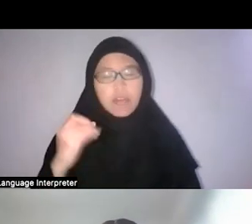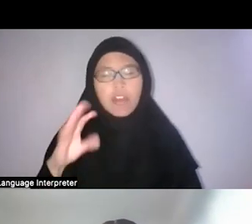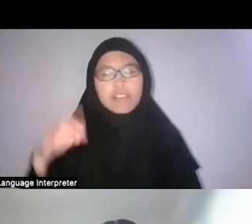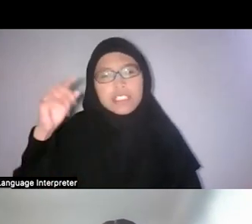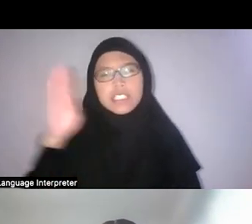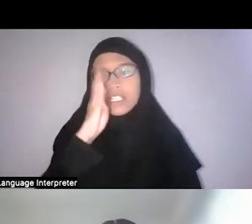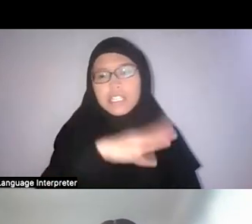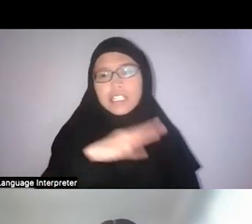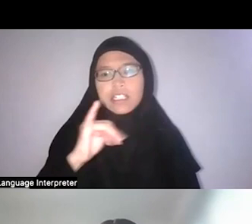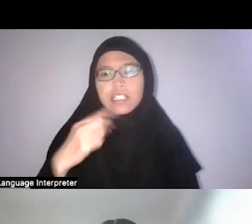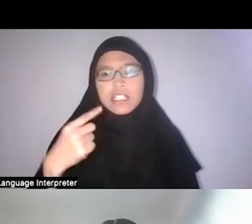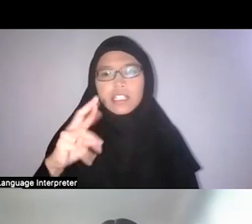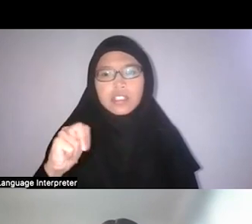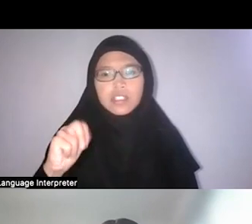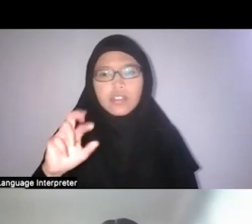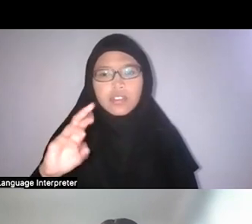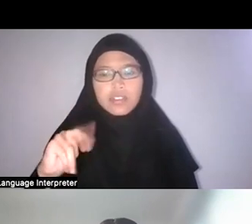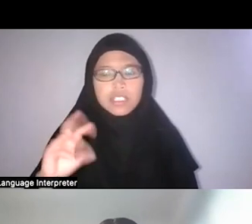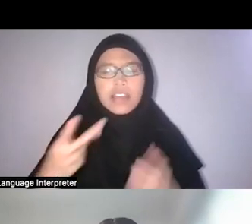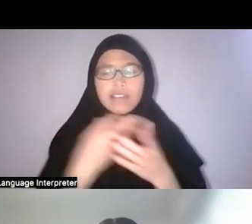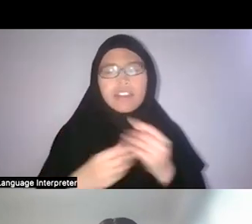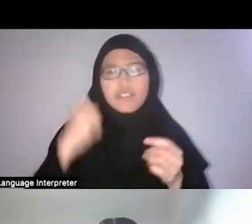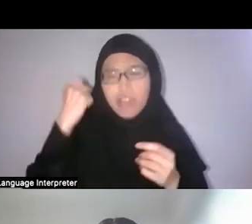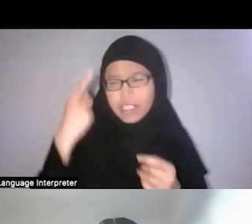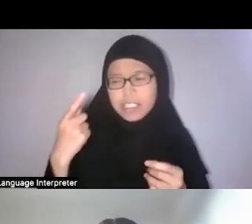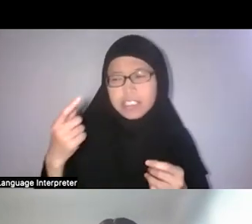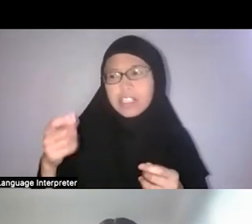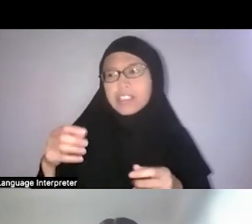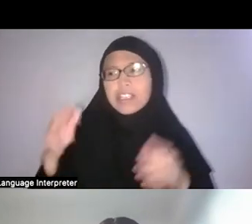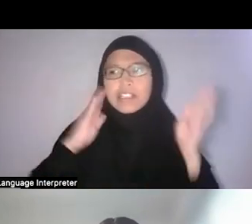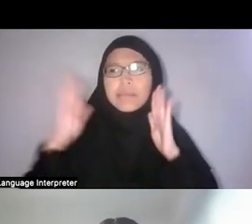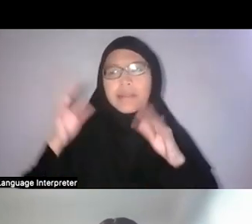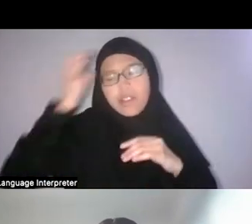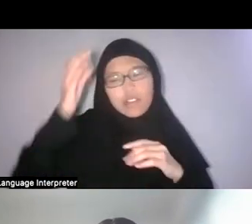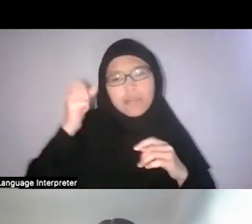for failing to understand and grasp the Malay’s conceptual understanding of medicine and healing.